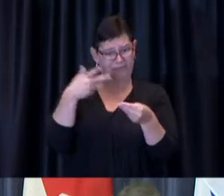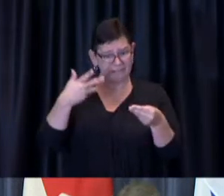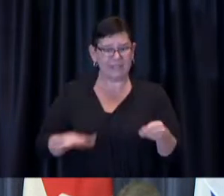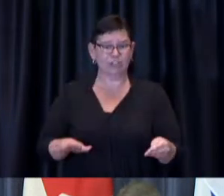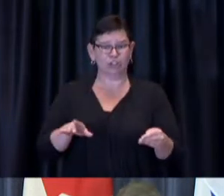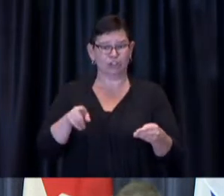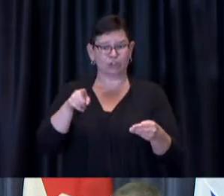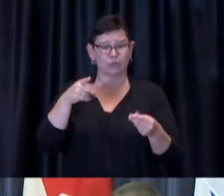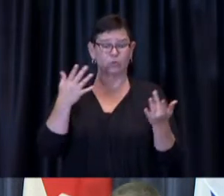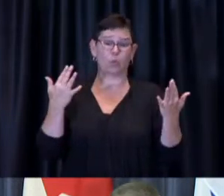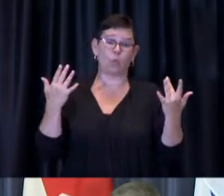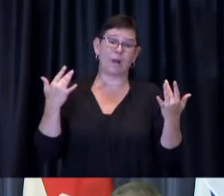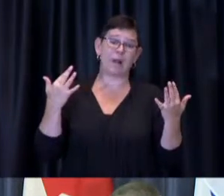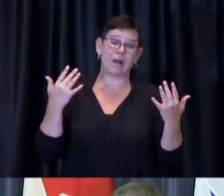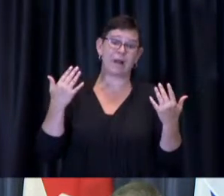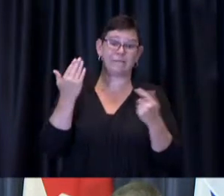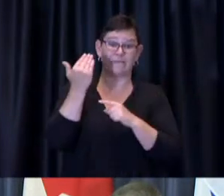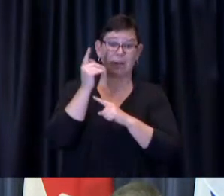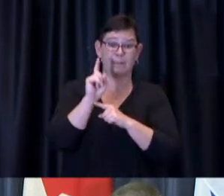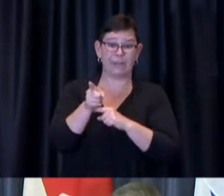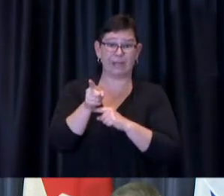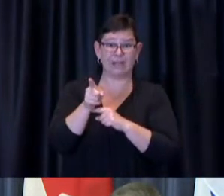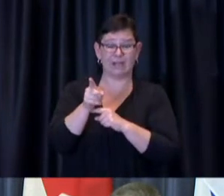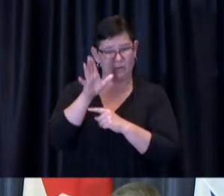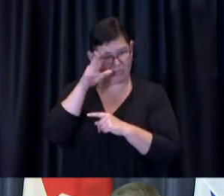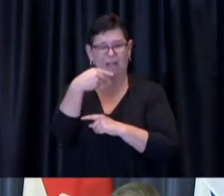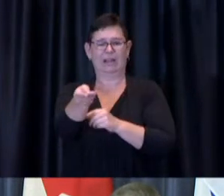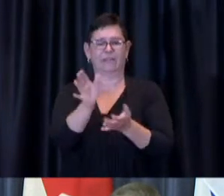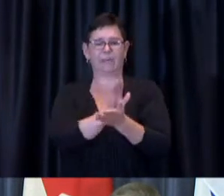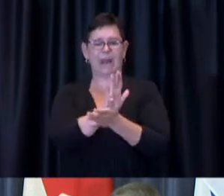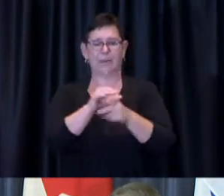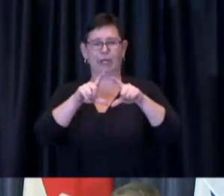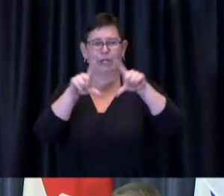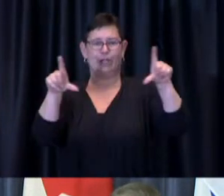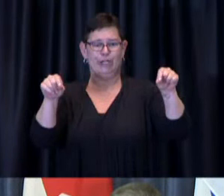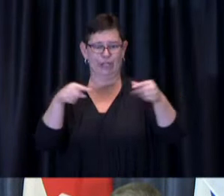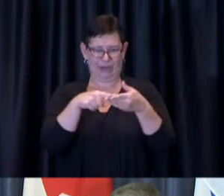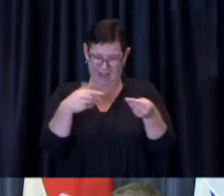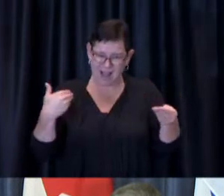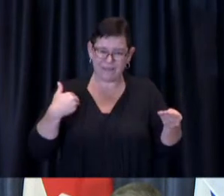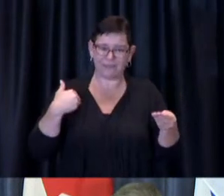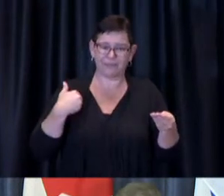and furthermore you can go online and get a copy of the documentation that says that you've